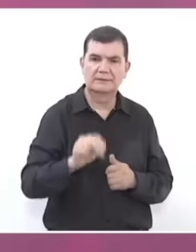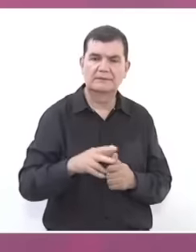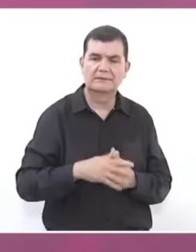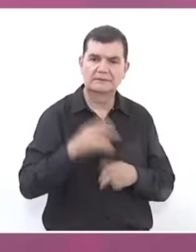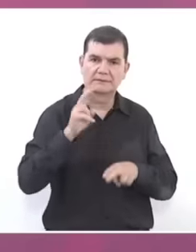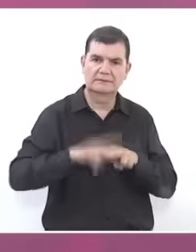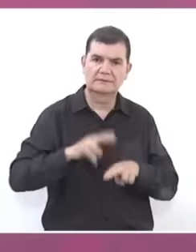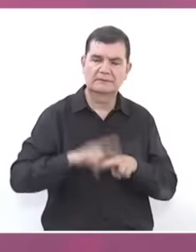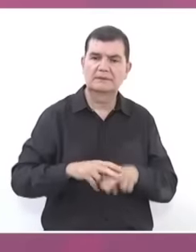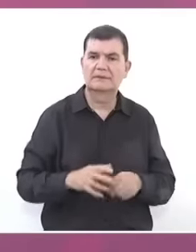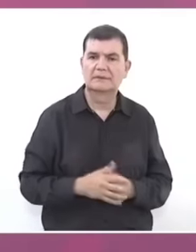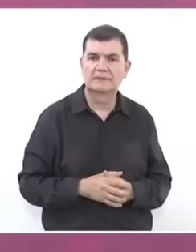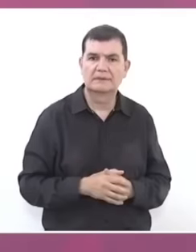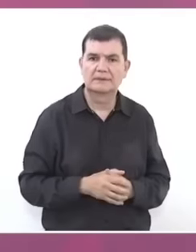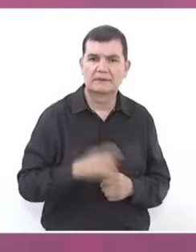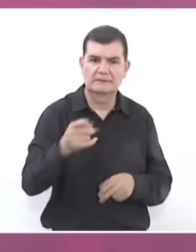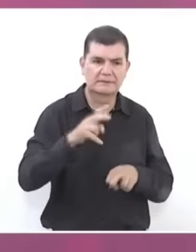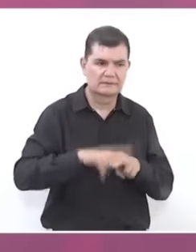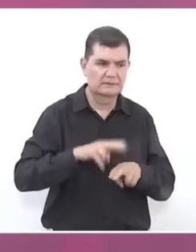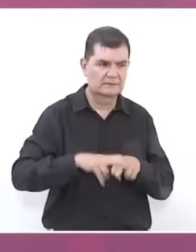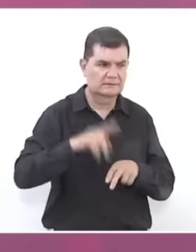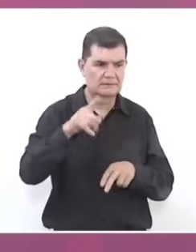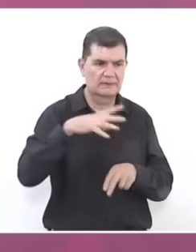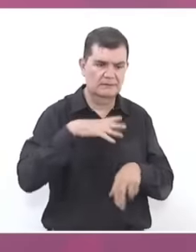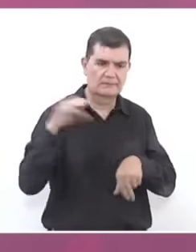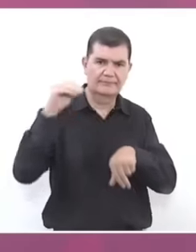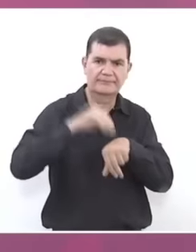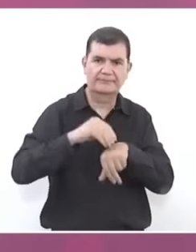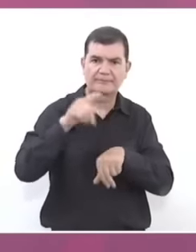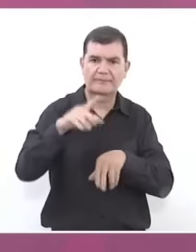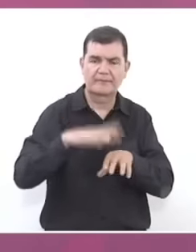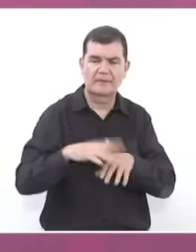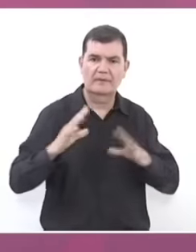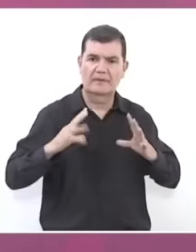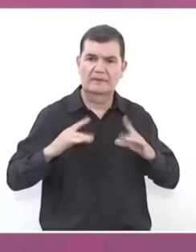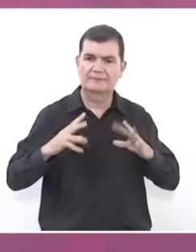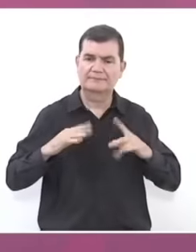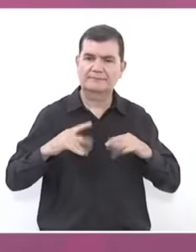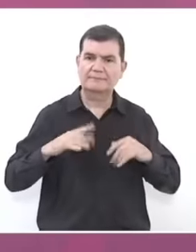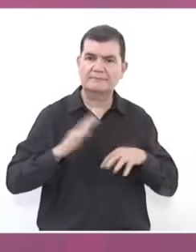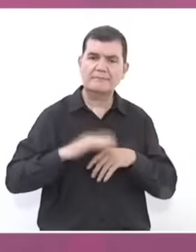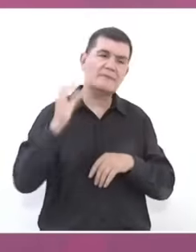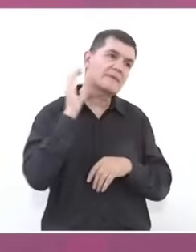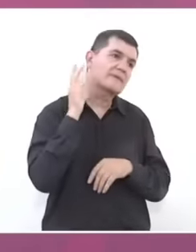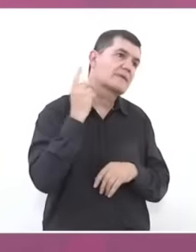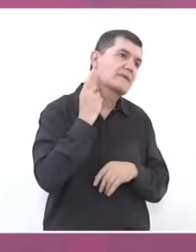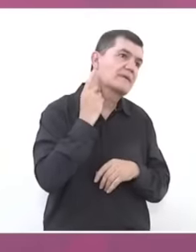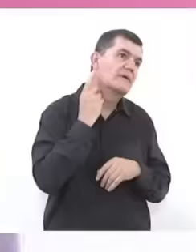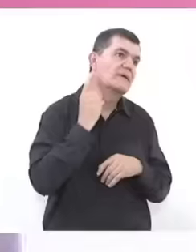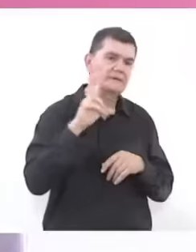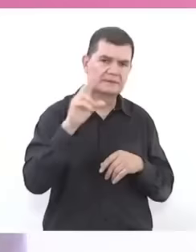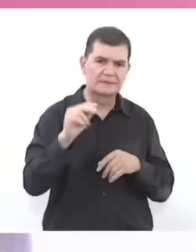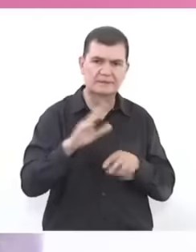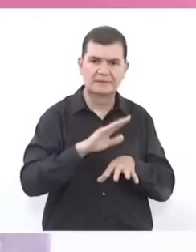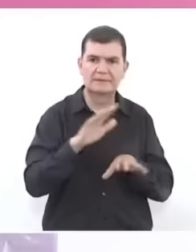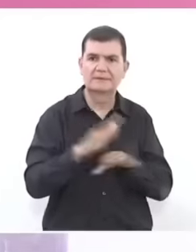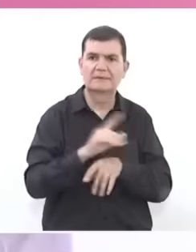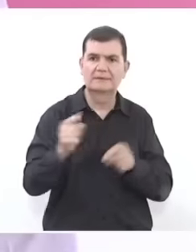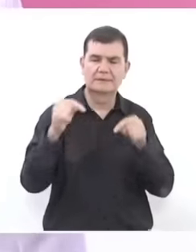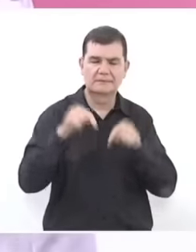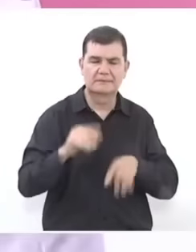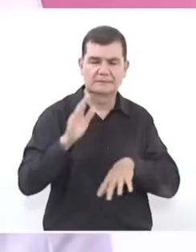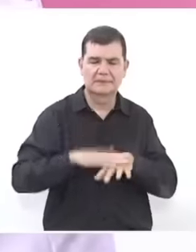in the chairs that are very comfortable in the Chamber of Deputies and then even more comfortable,